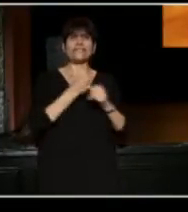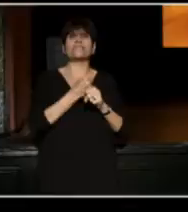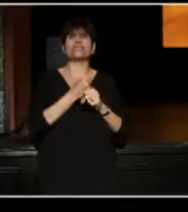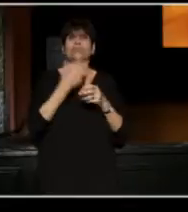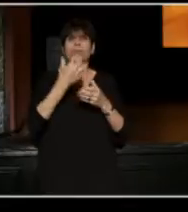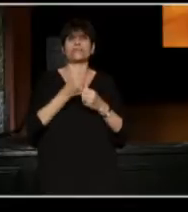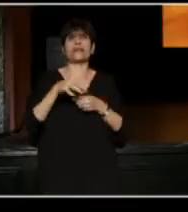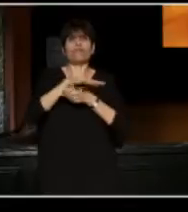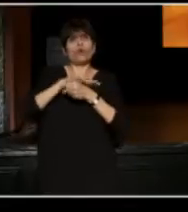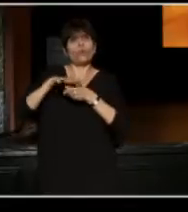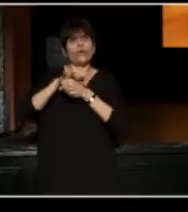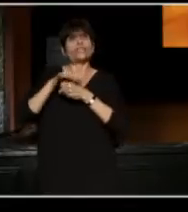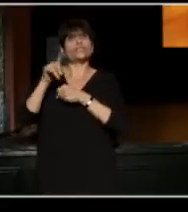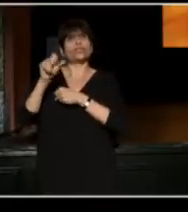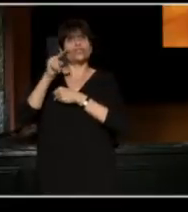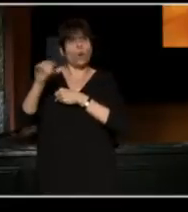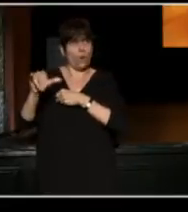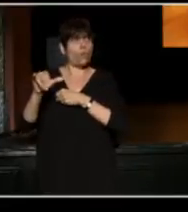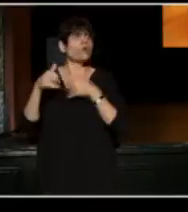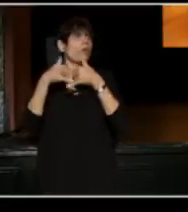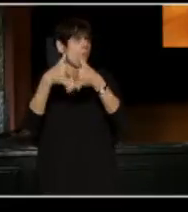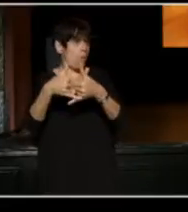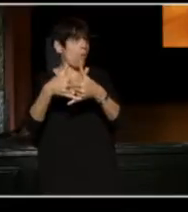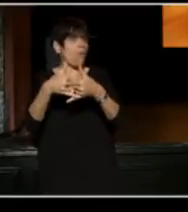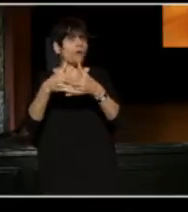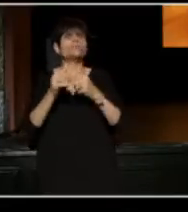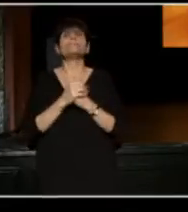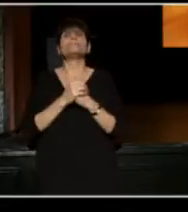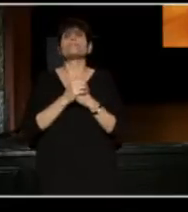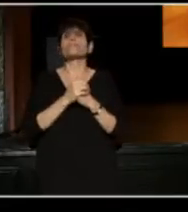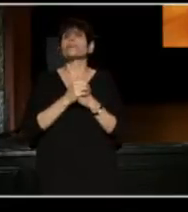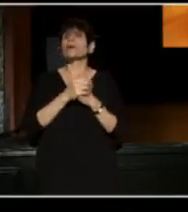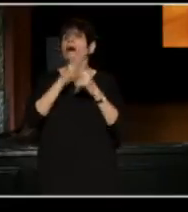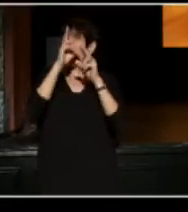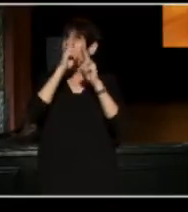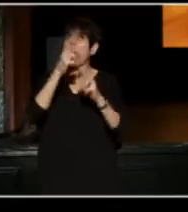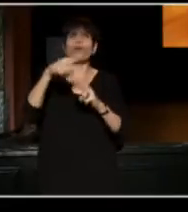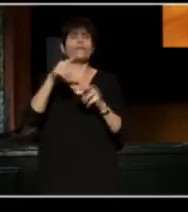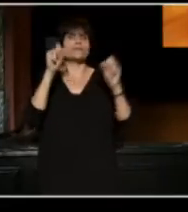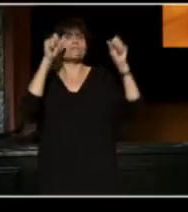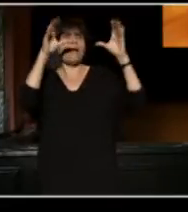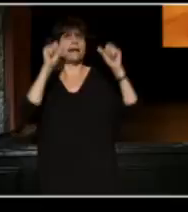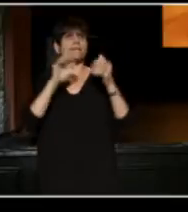the Regional Theater Tony Award. To honor this amazing city and acknowledge the work